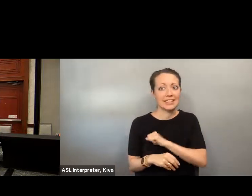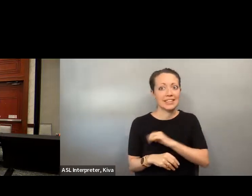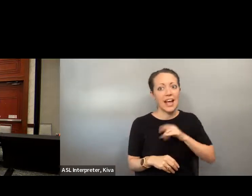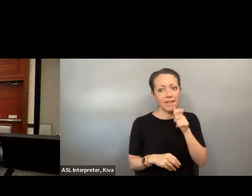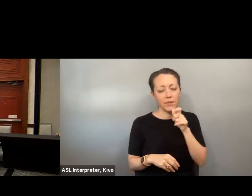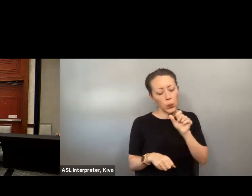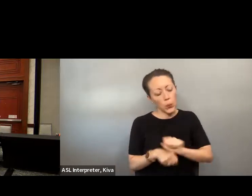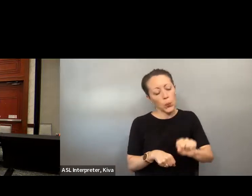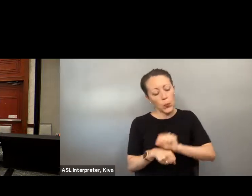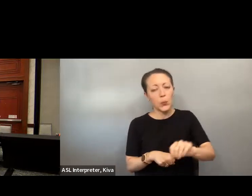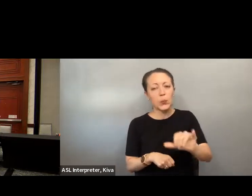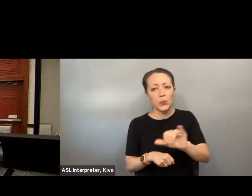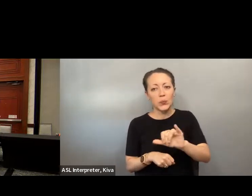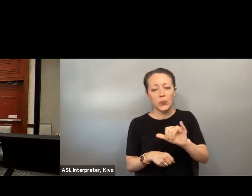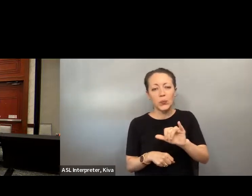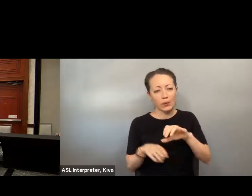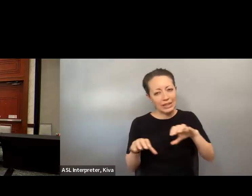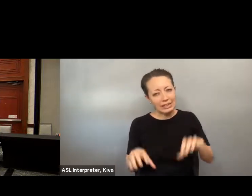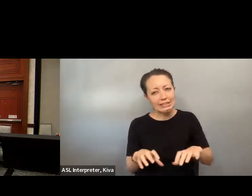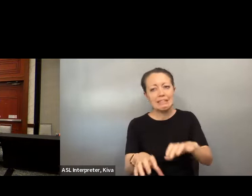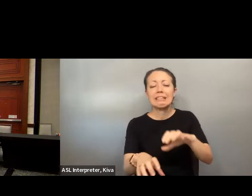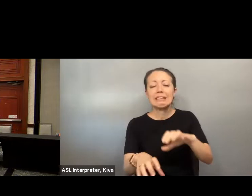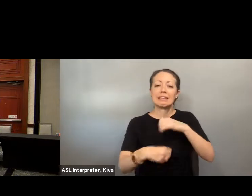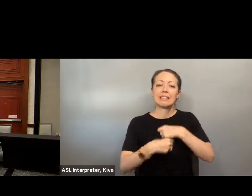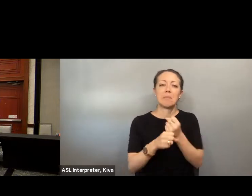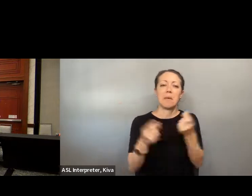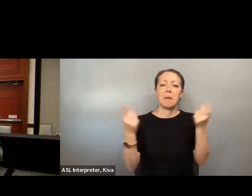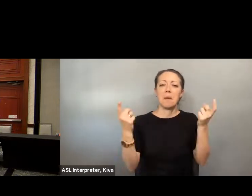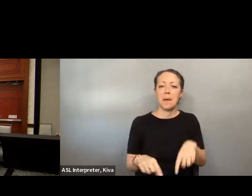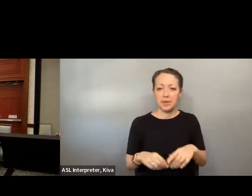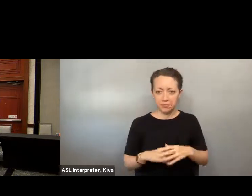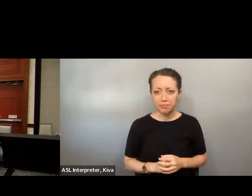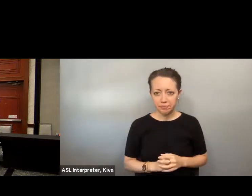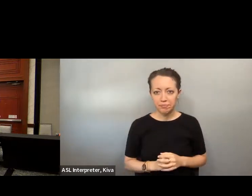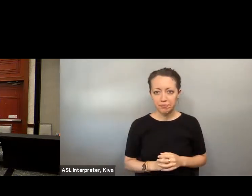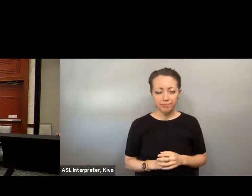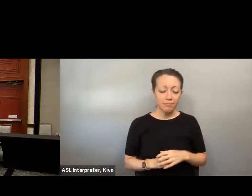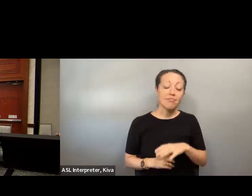To make this summit become a reality, and I also want to thank those Drs. summit become a reality and I also want to thank the DRS Staff, who worked very hard to pull this together, and actually make it a reality.